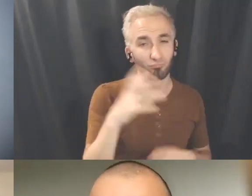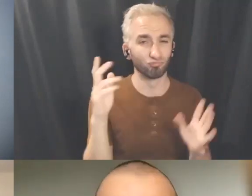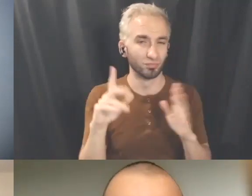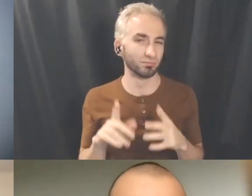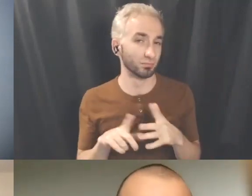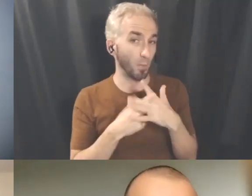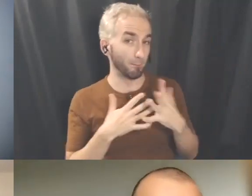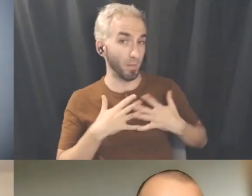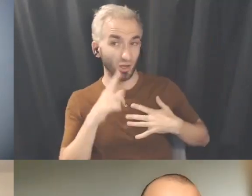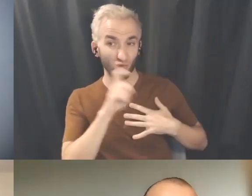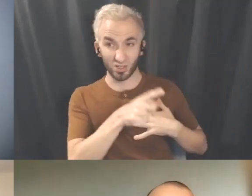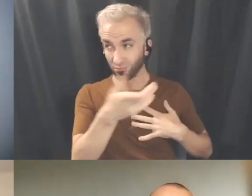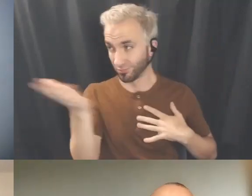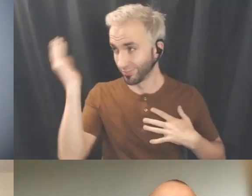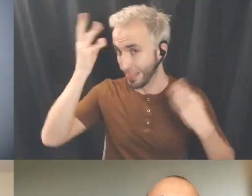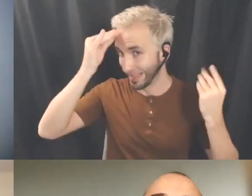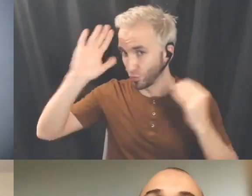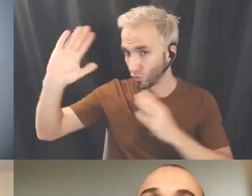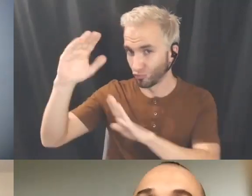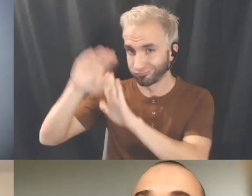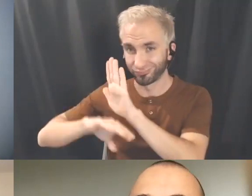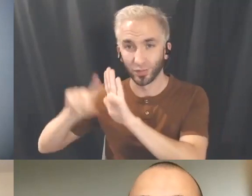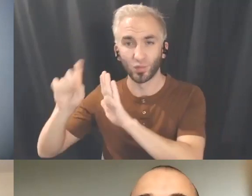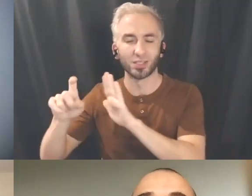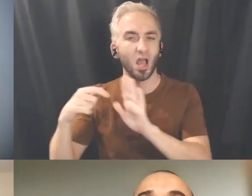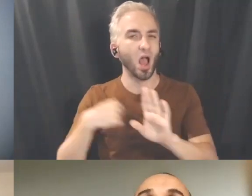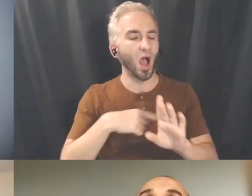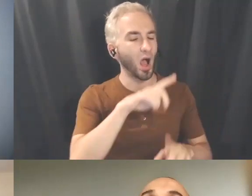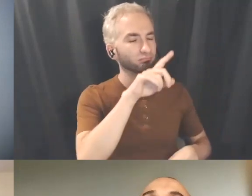while people are still thinking of a question, but I just love that you started from this